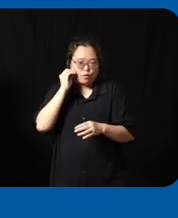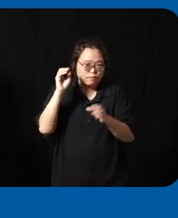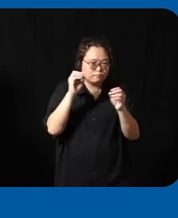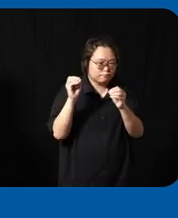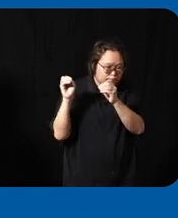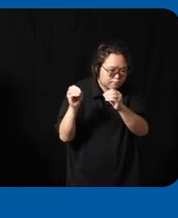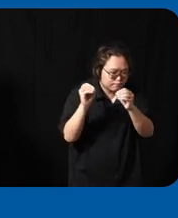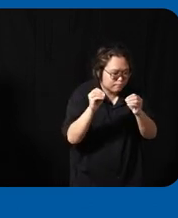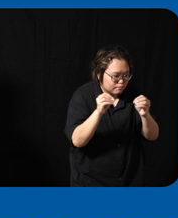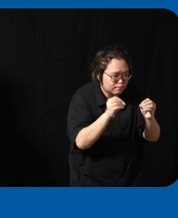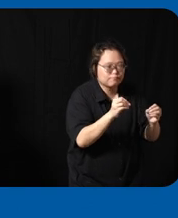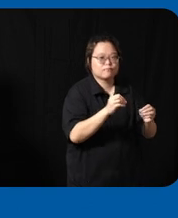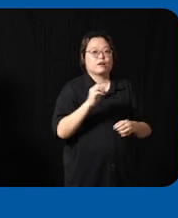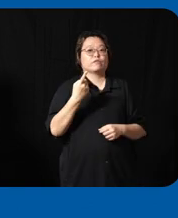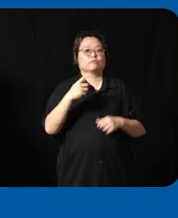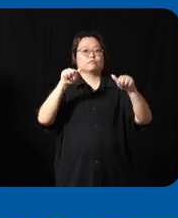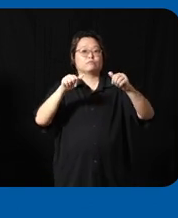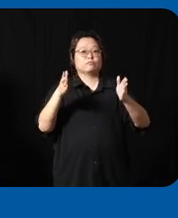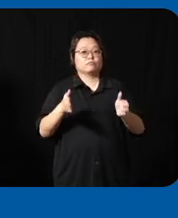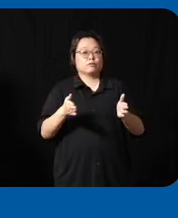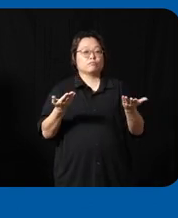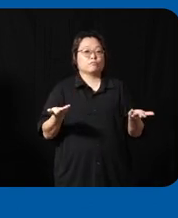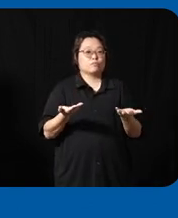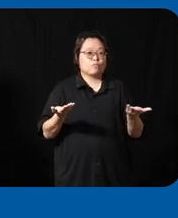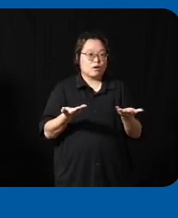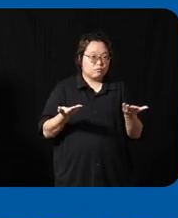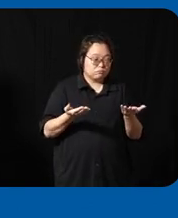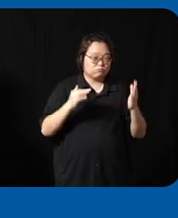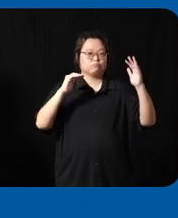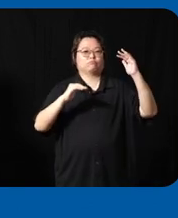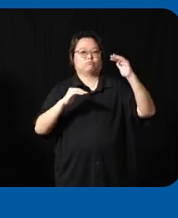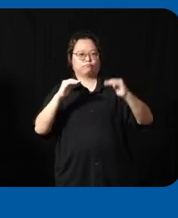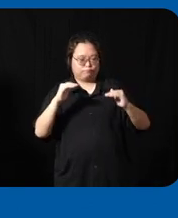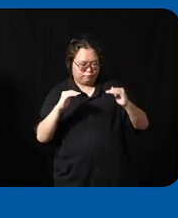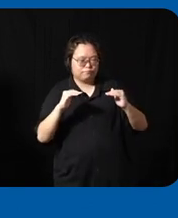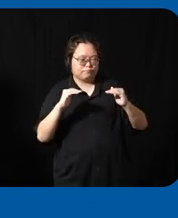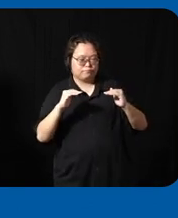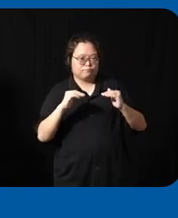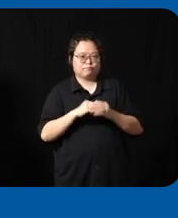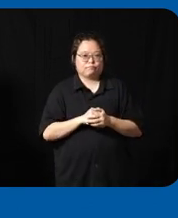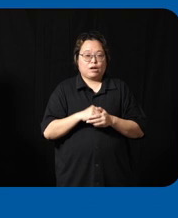enabler would be in terms of talent so these are the people the Fantastic people who are in the